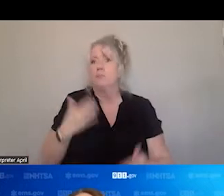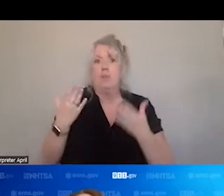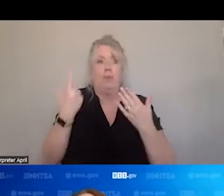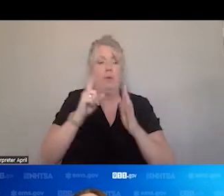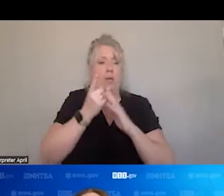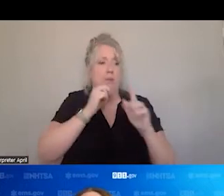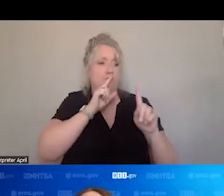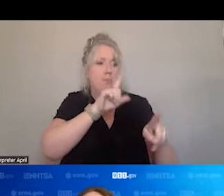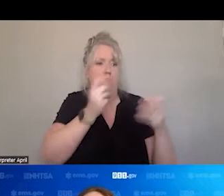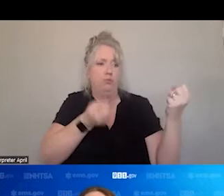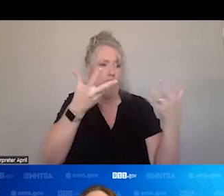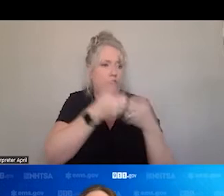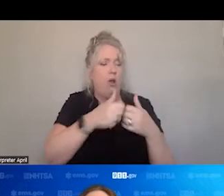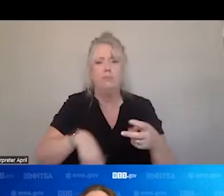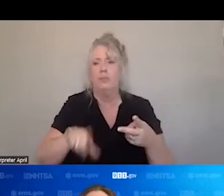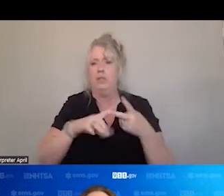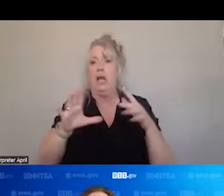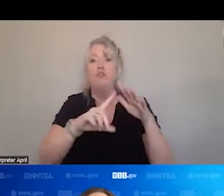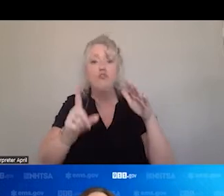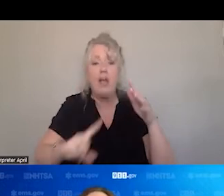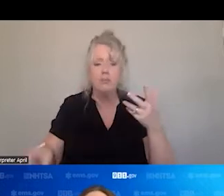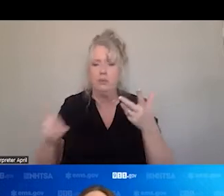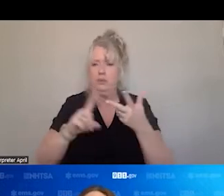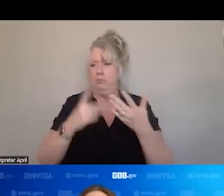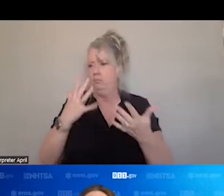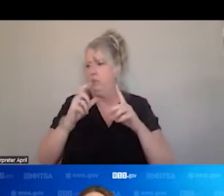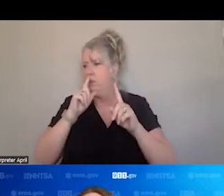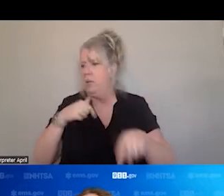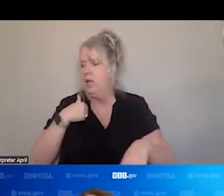CRASH. YOU MIGHT RESPOND TO A DROWNING. YOU MIGHT RESPOND TO A CARDIAC ARREST. YOU MIGHT DELIVER A